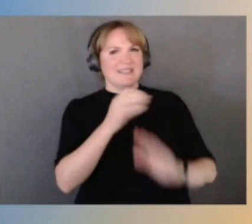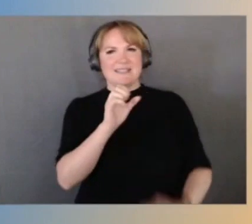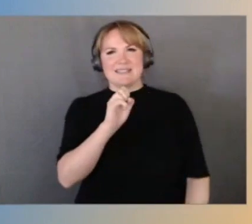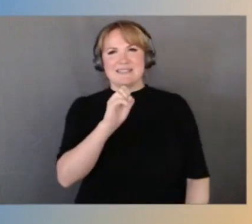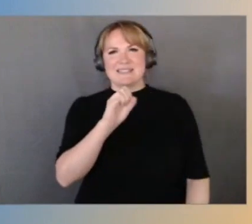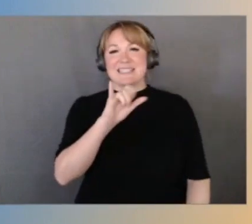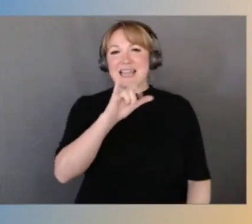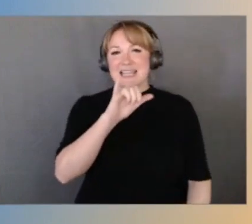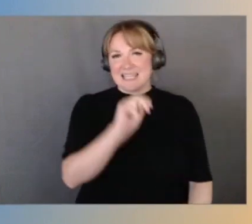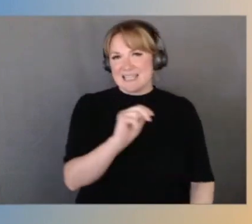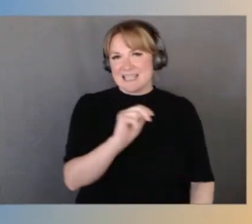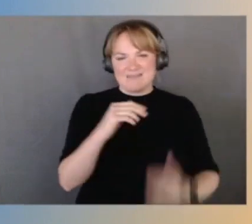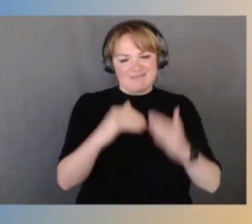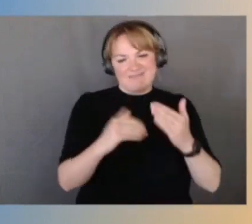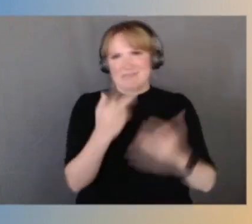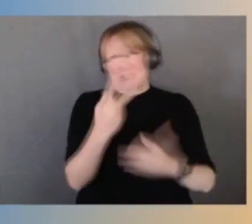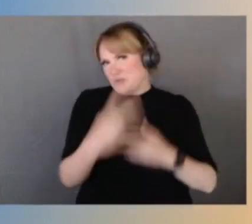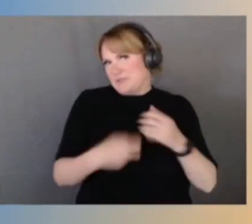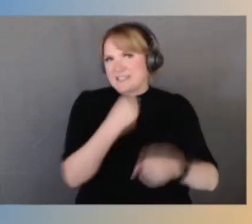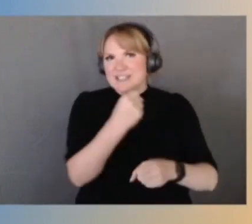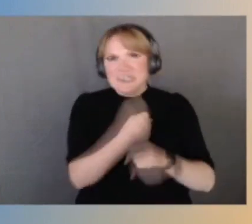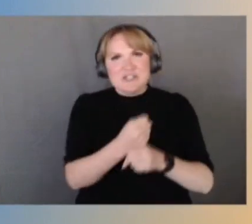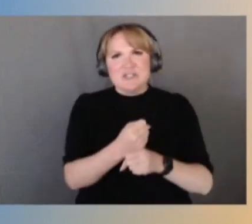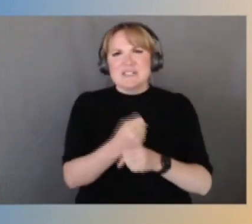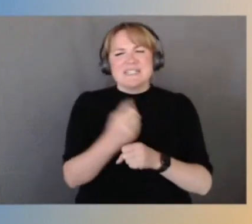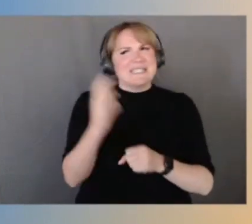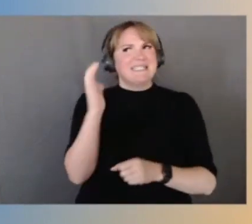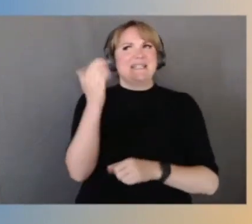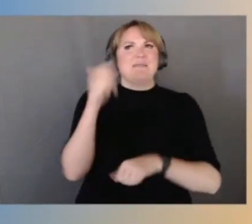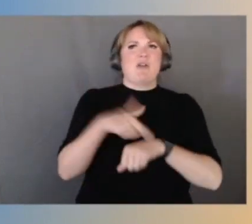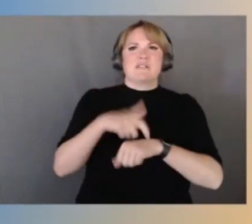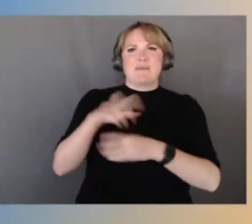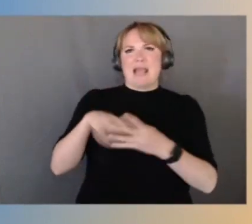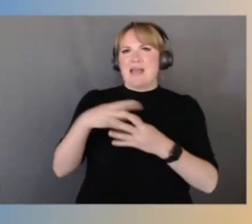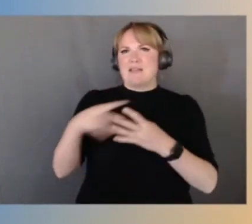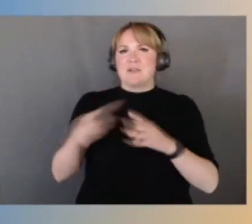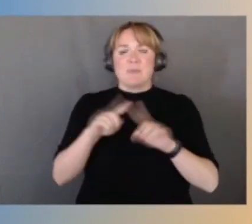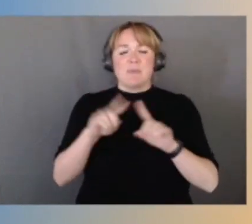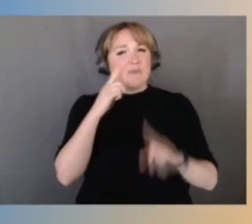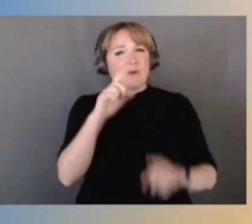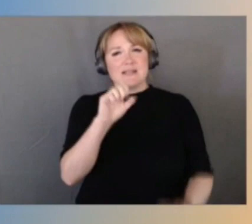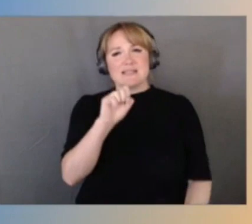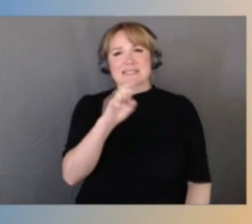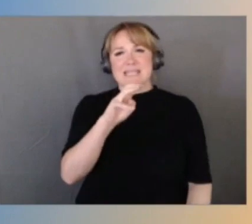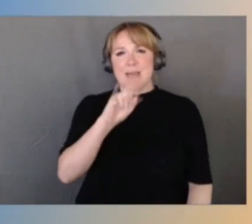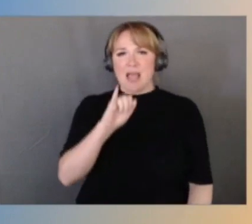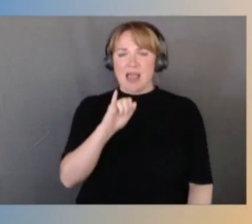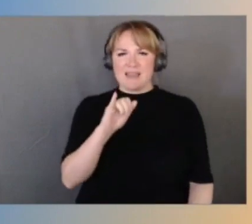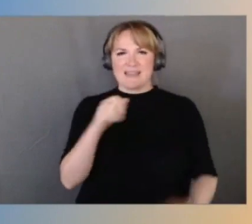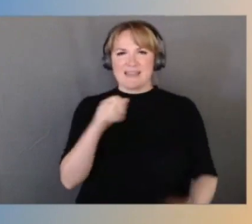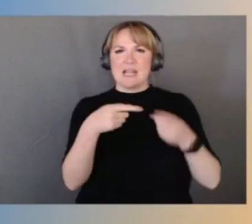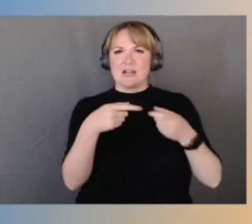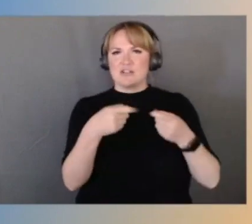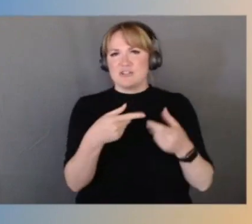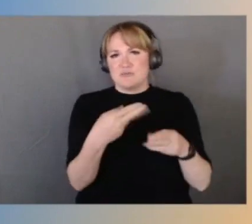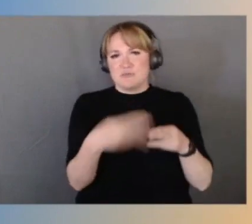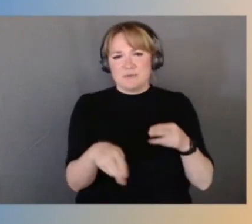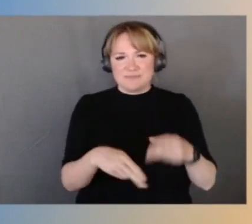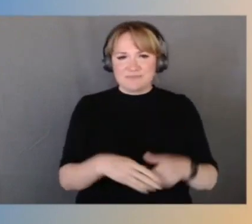but very very short by semiconductor timeframes. And again, he mentioned the Amazon Flywheel,